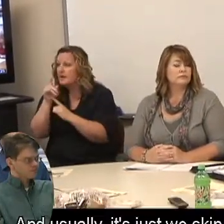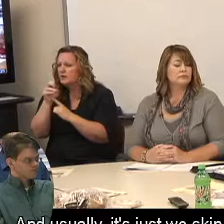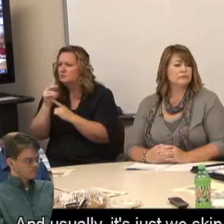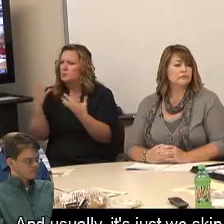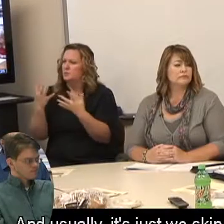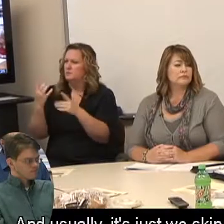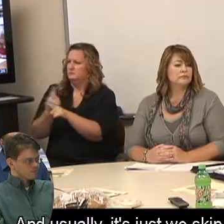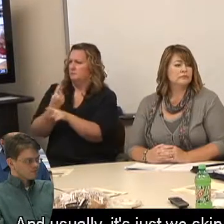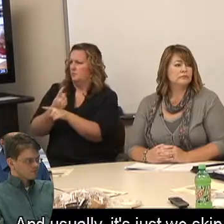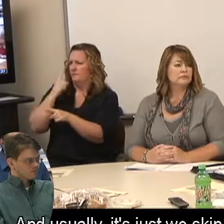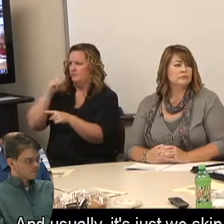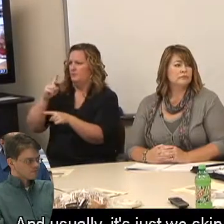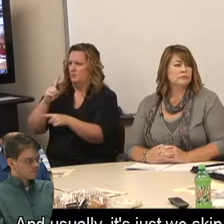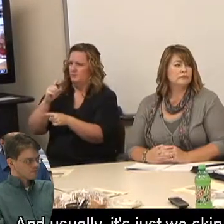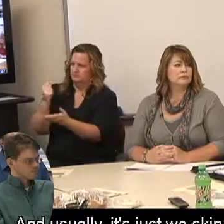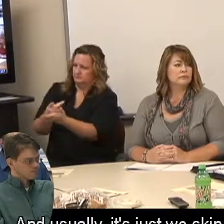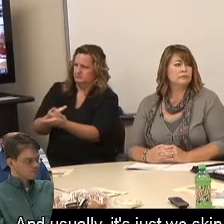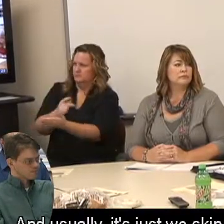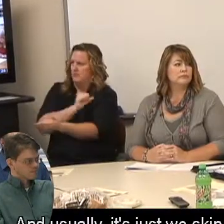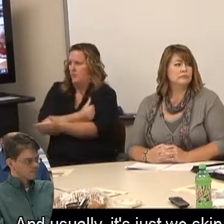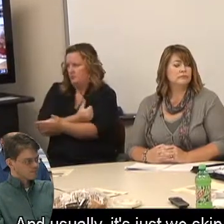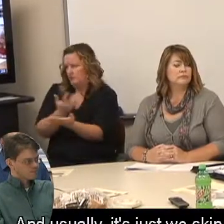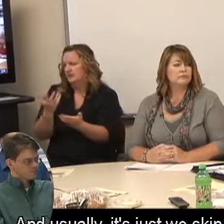And usually, it's just we skip the referral.